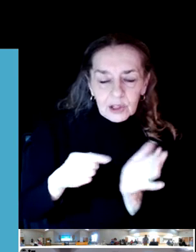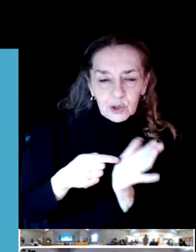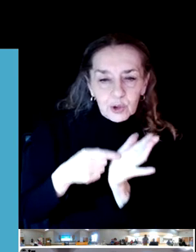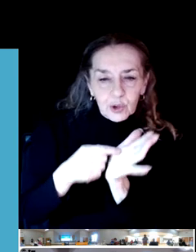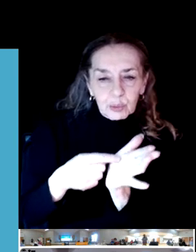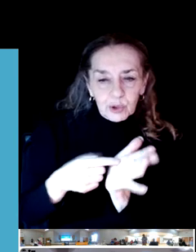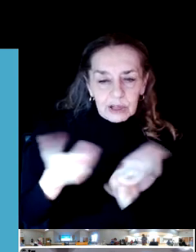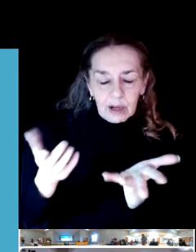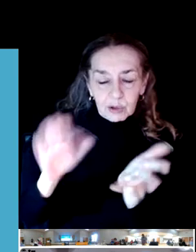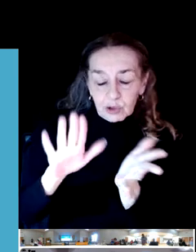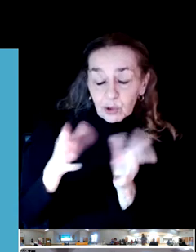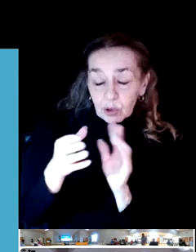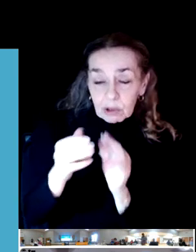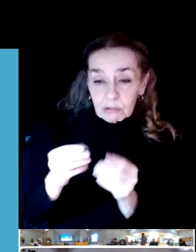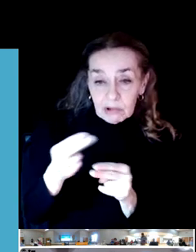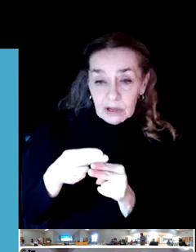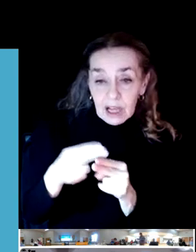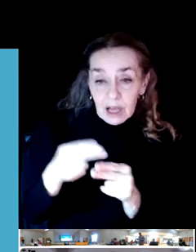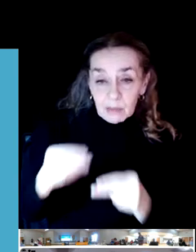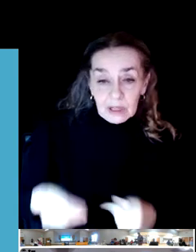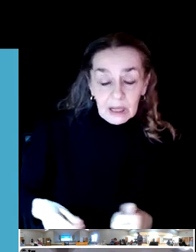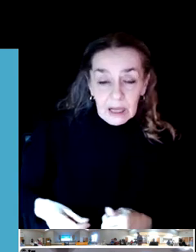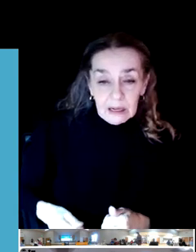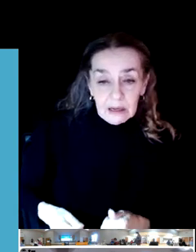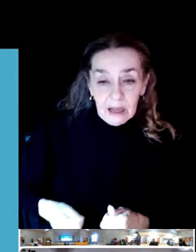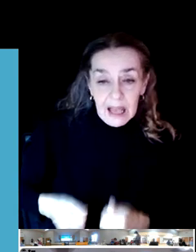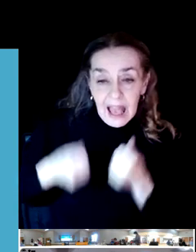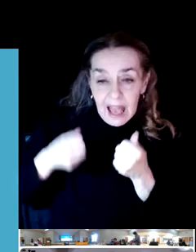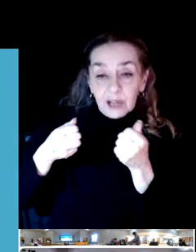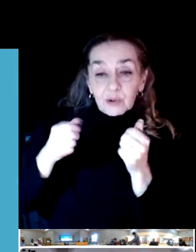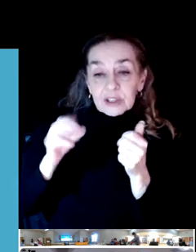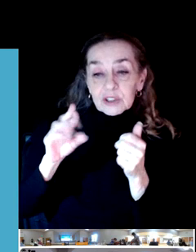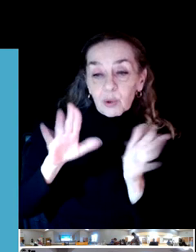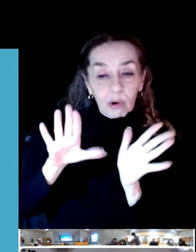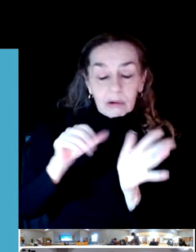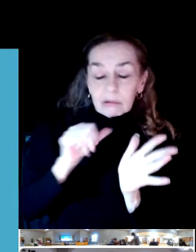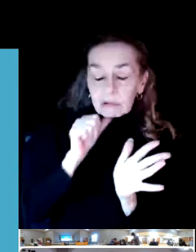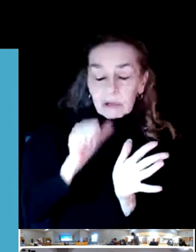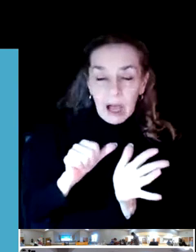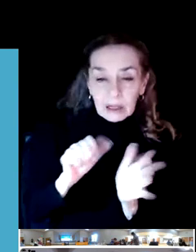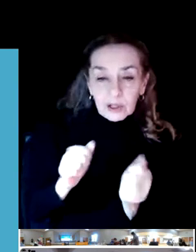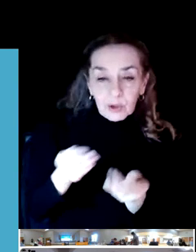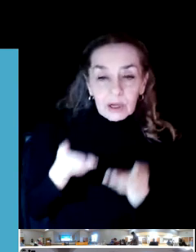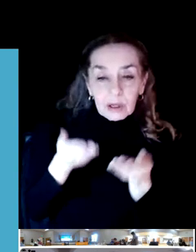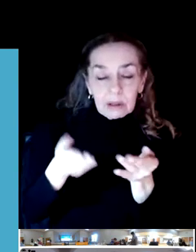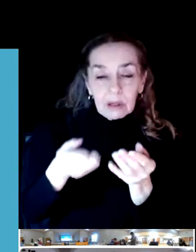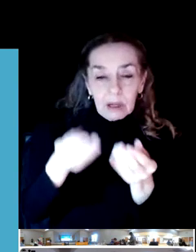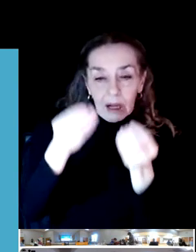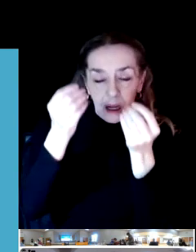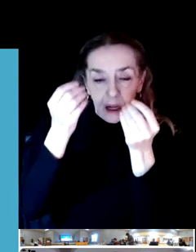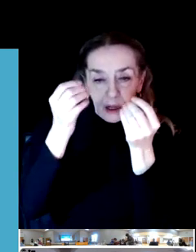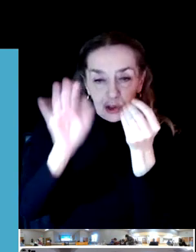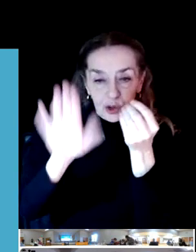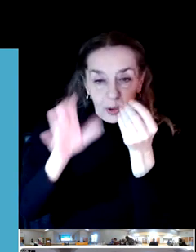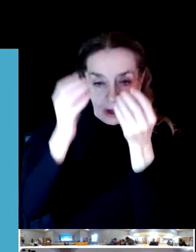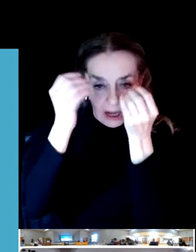wish. They could also be anonymous, and you can submit your idea and we'll log it for consideration